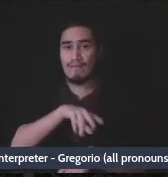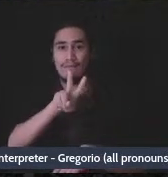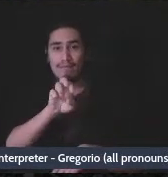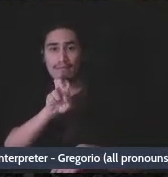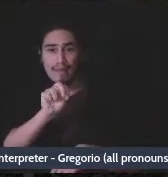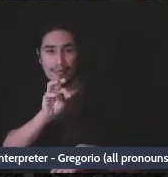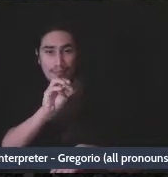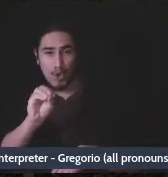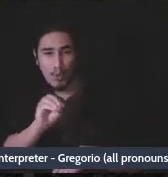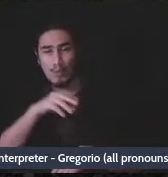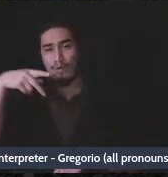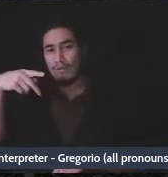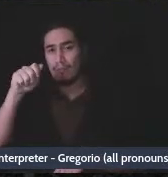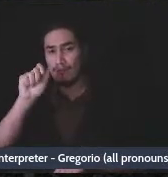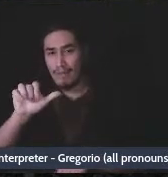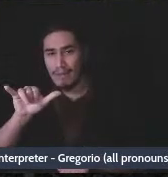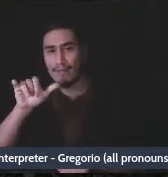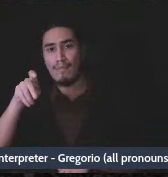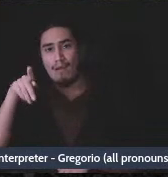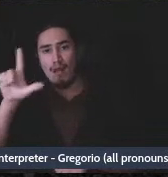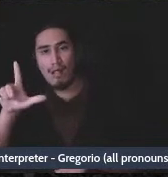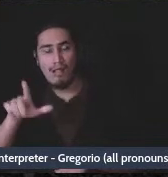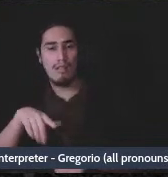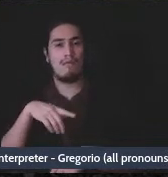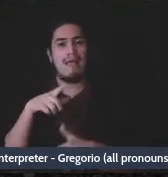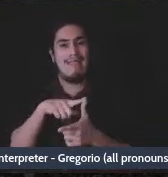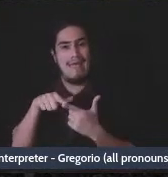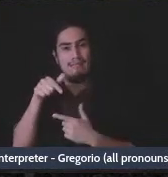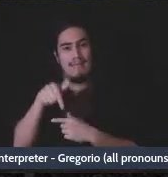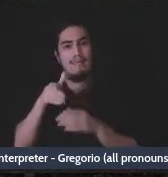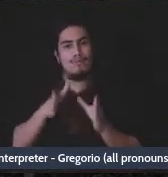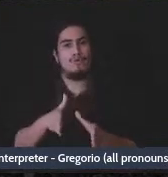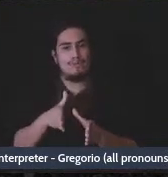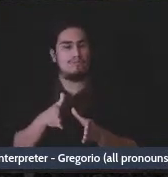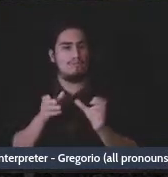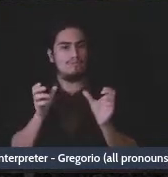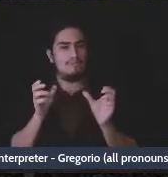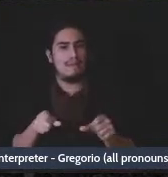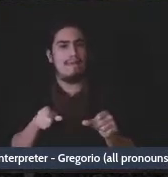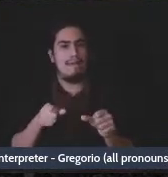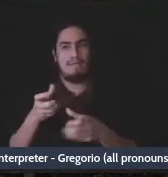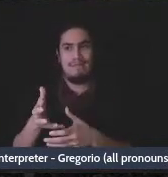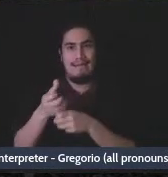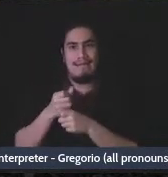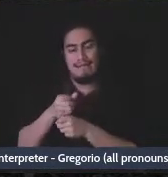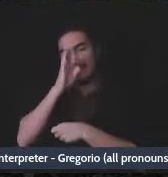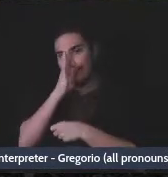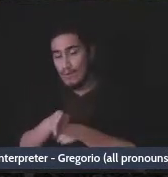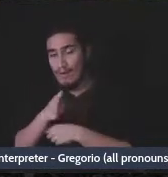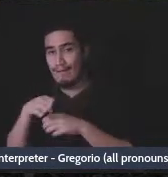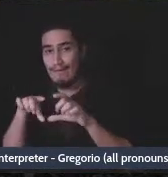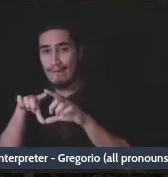and then being spent out - given out in direct cash. Contributions to people who are in need